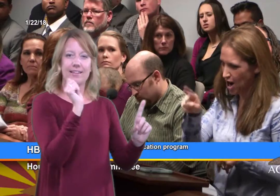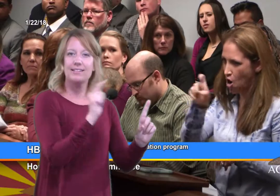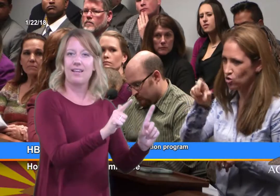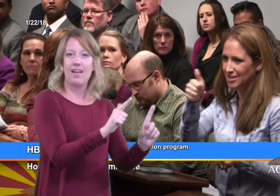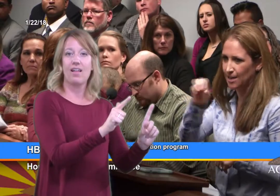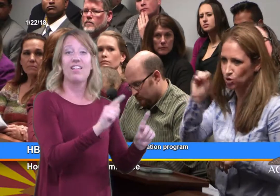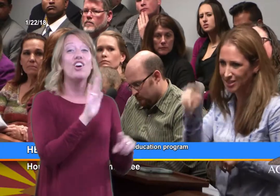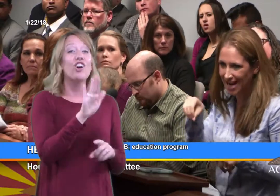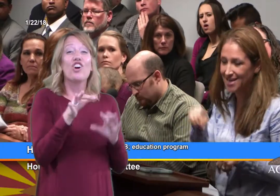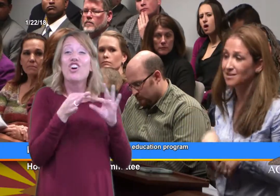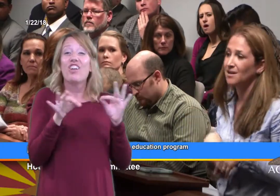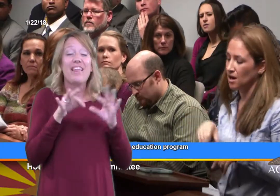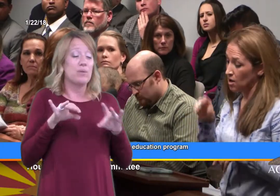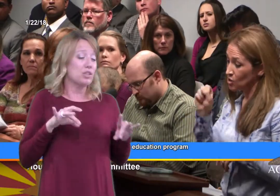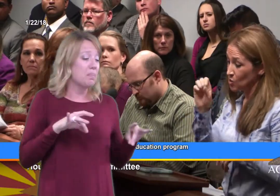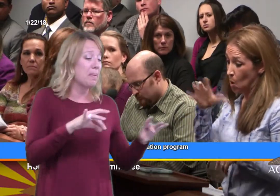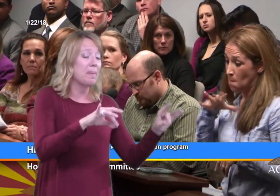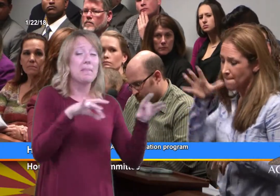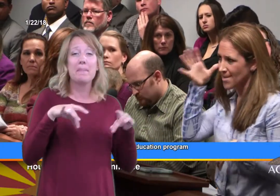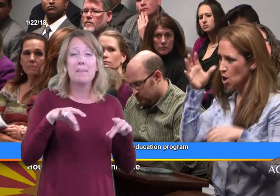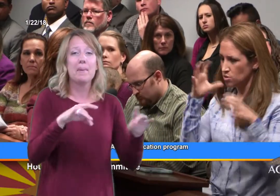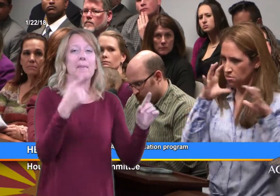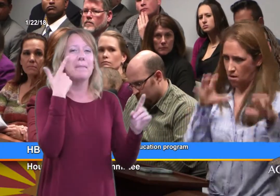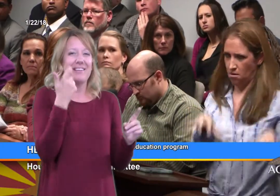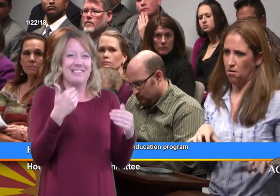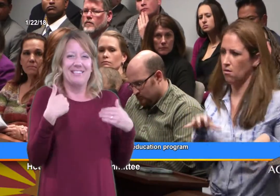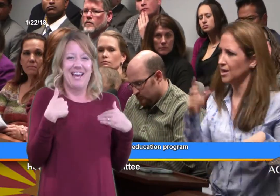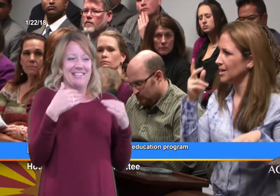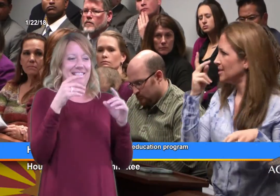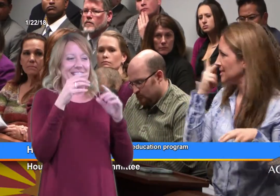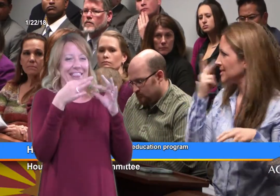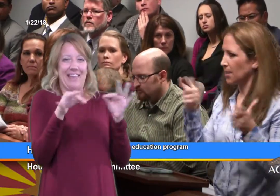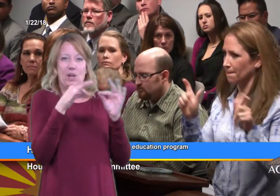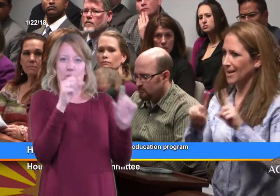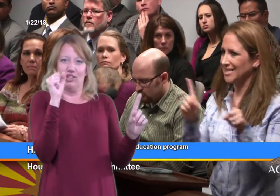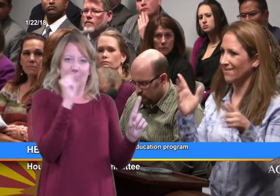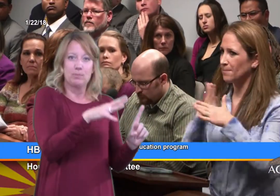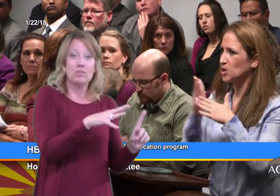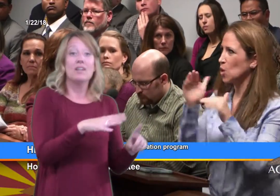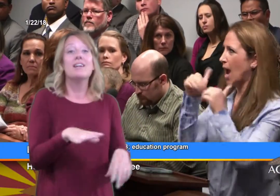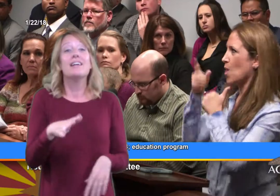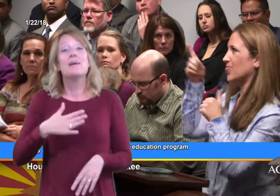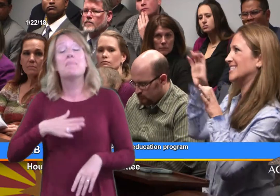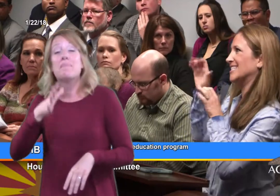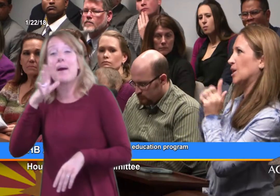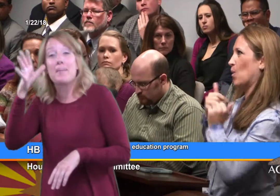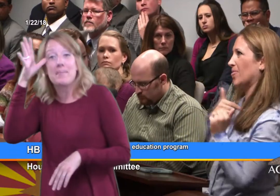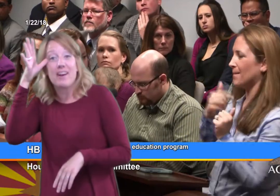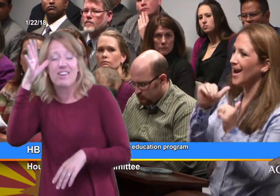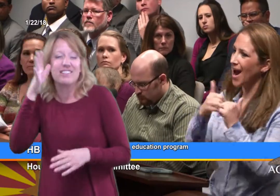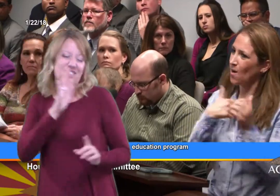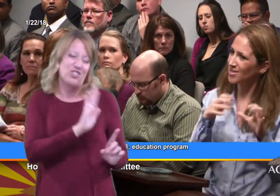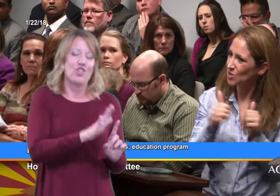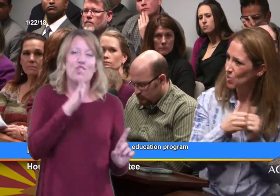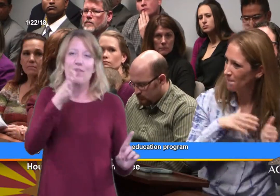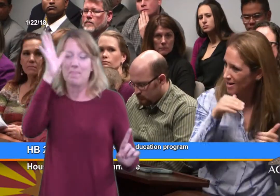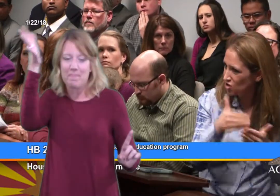Her language development is there 110% because of those opportunities, and my parents, her grandparents, have seen a significant difference between